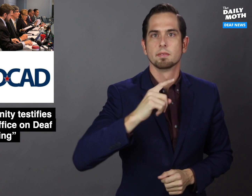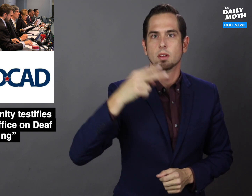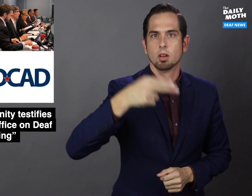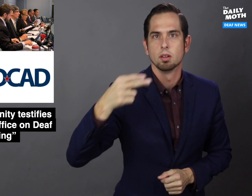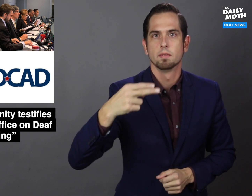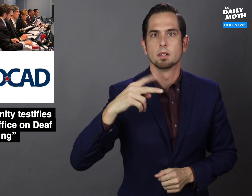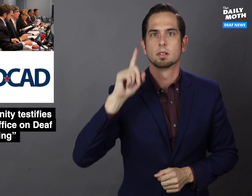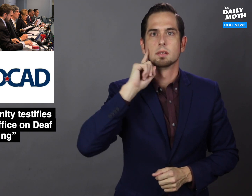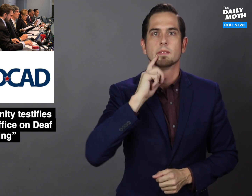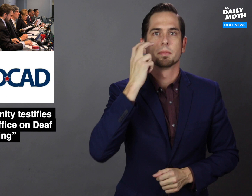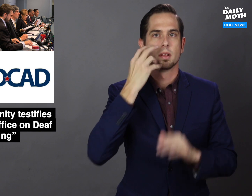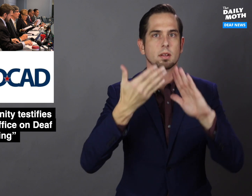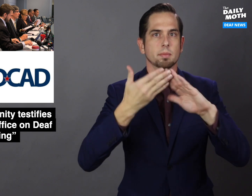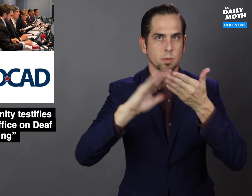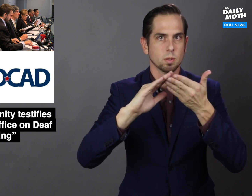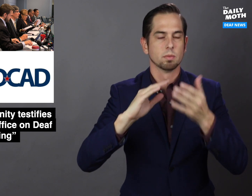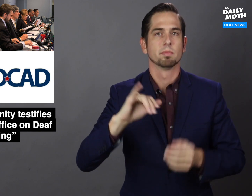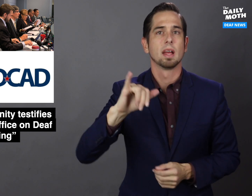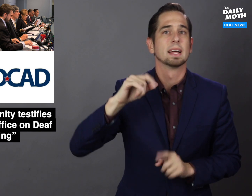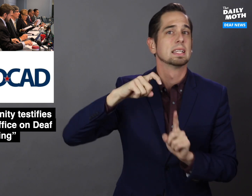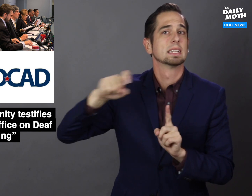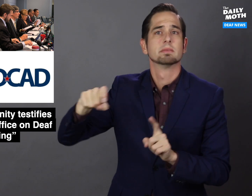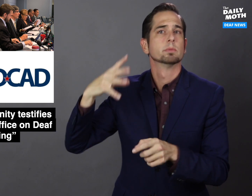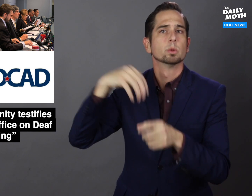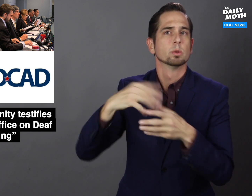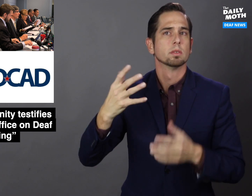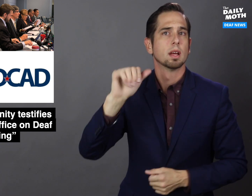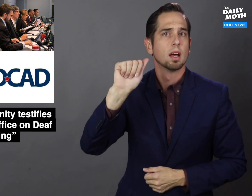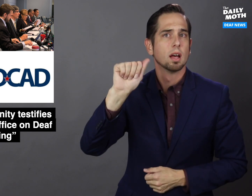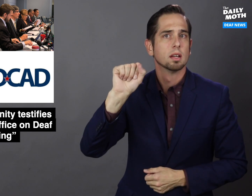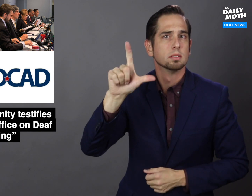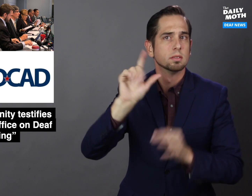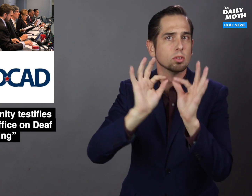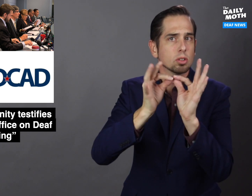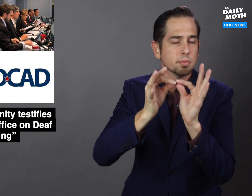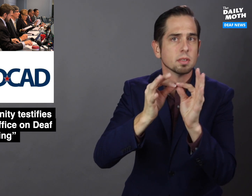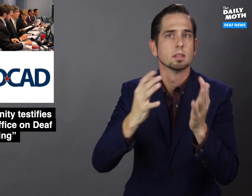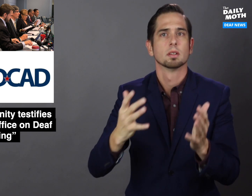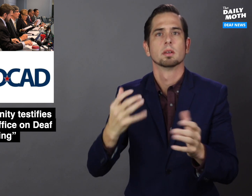the "Deaf, Hard of Hearing, and Deaf-Blind community," which include ASL interpretation,